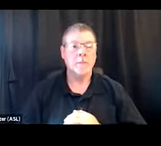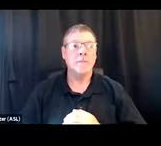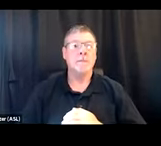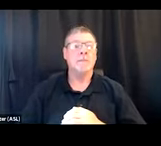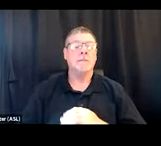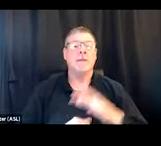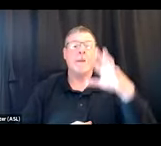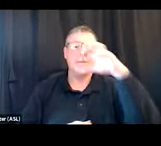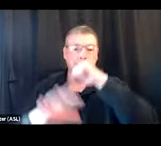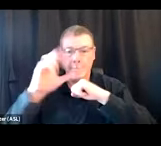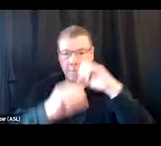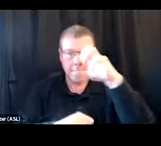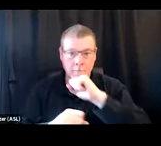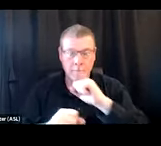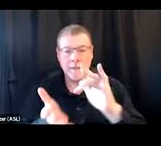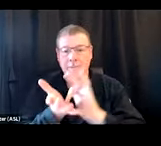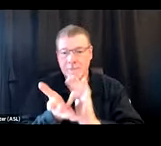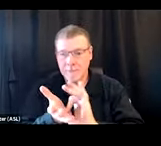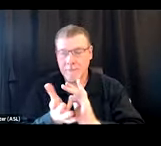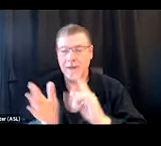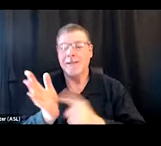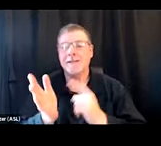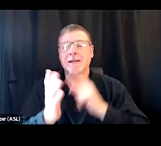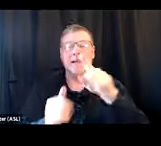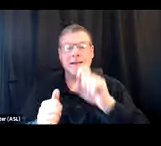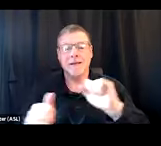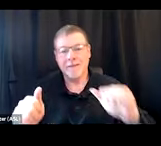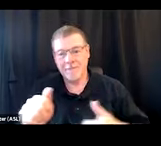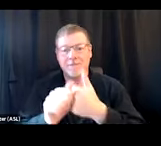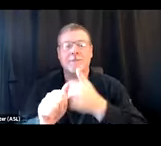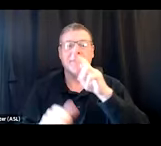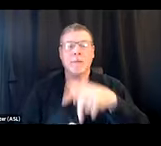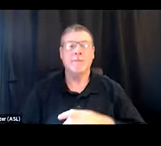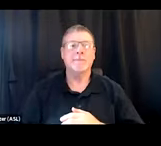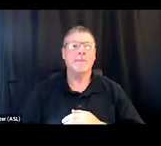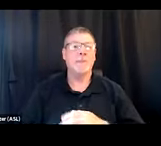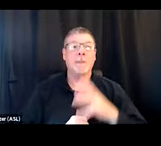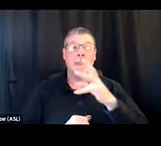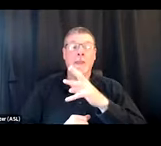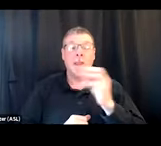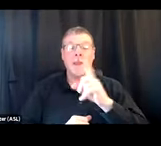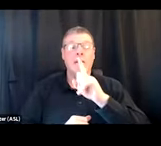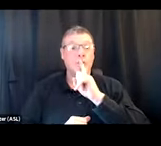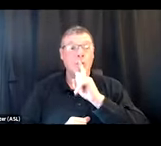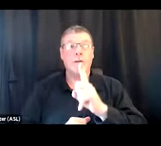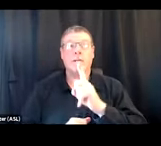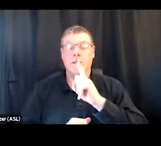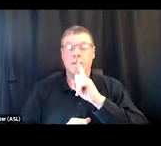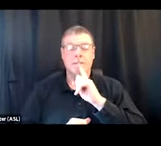which sometimes were followed up with punitive practices, and really, really a barrier.